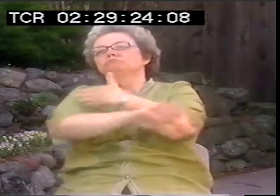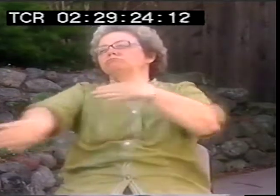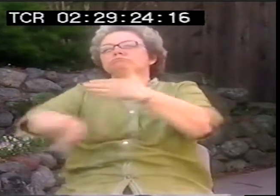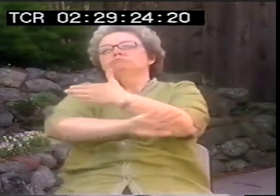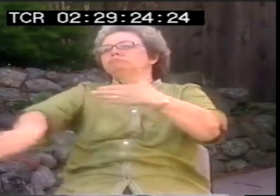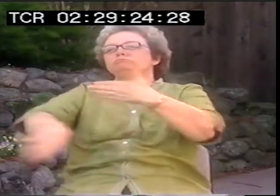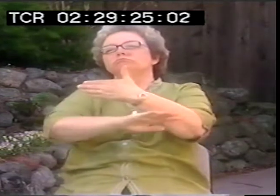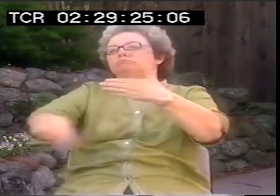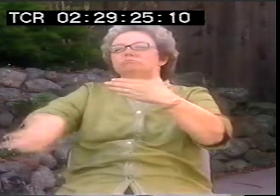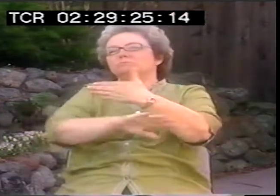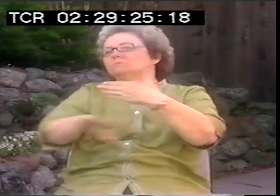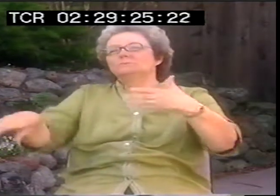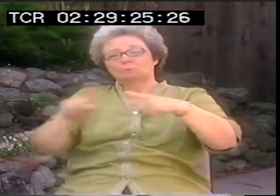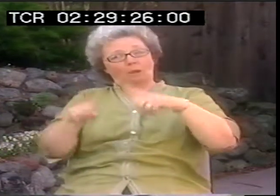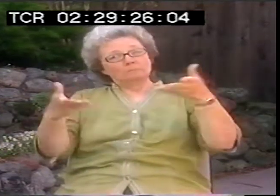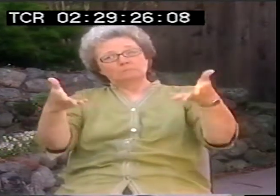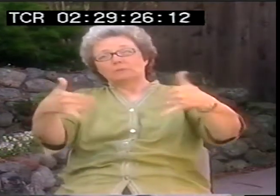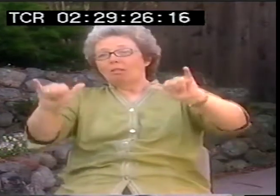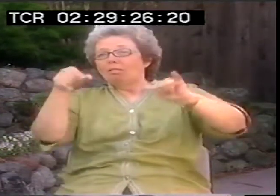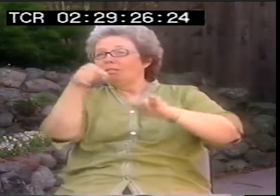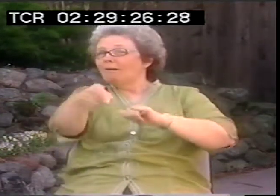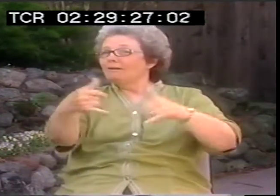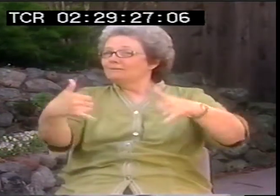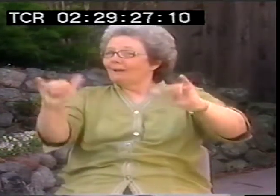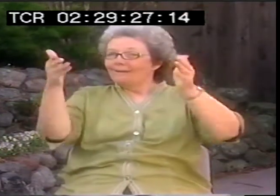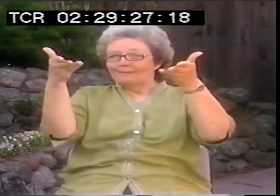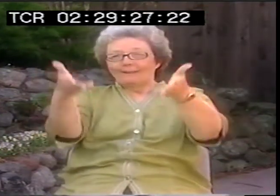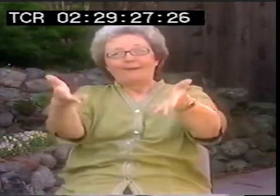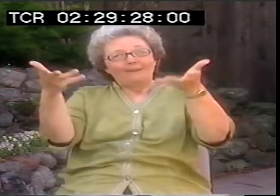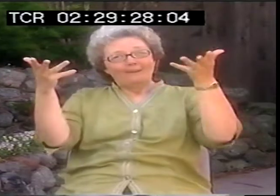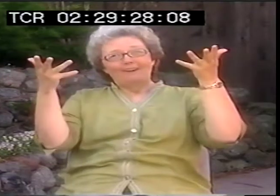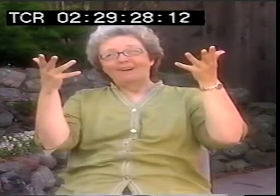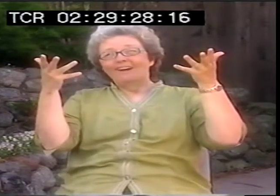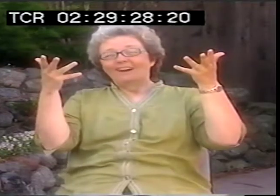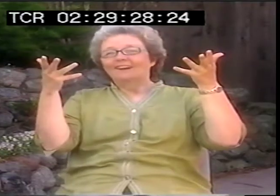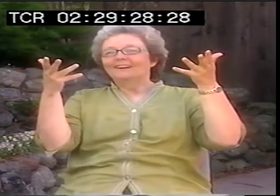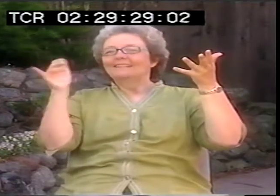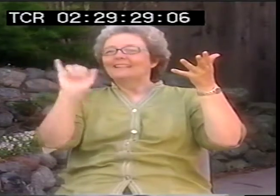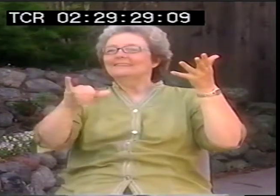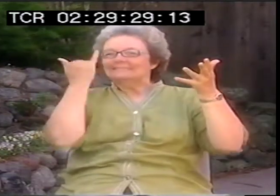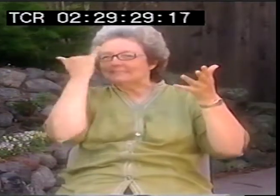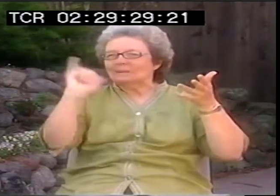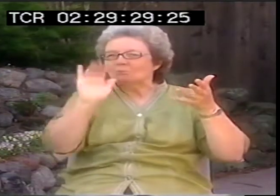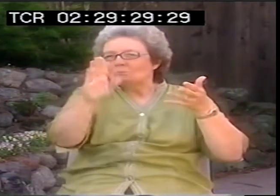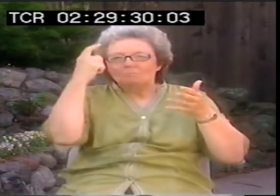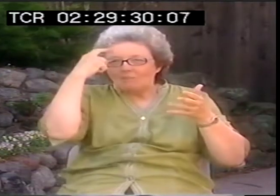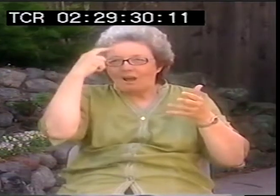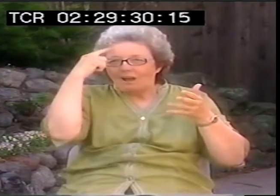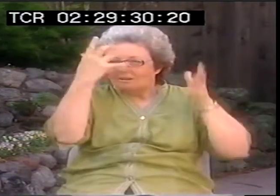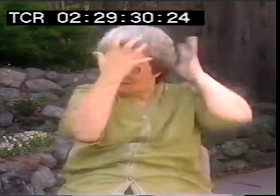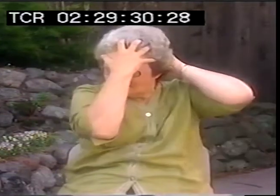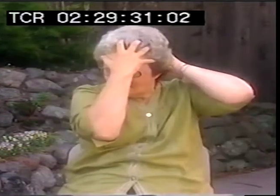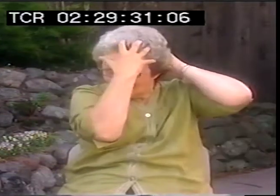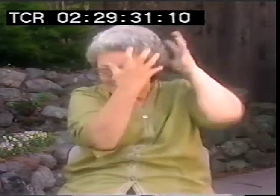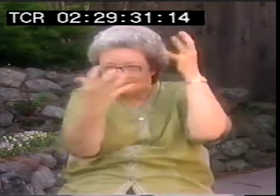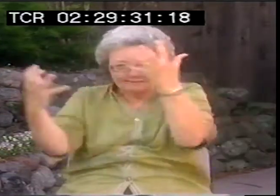But the back part was hidden and put aside. And people didn't know. But it's still there waiting to be discovered.